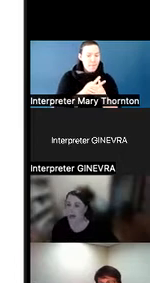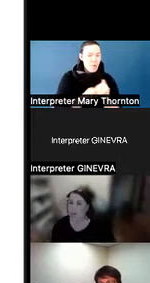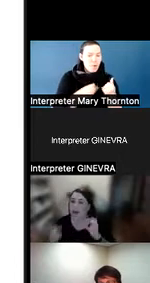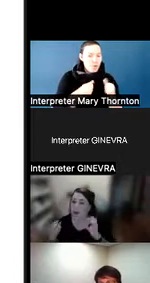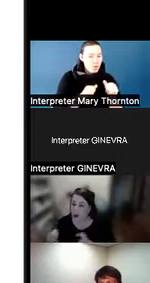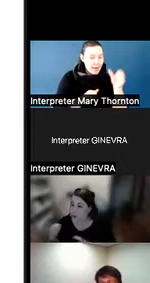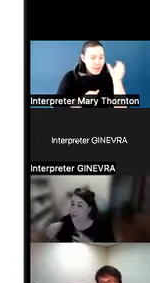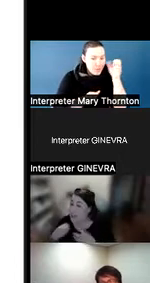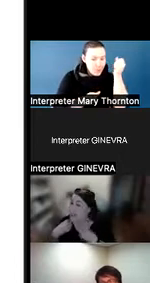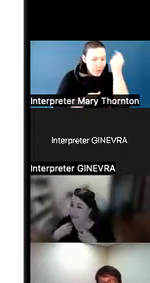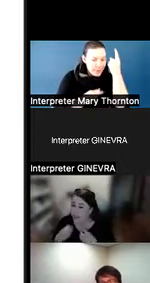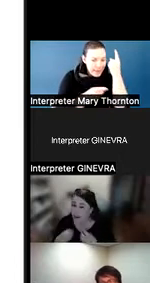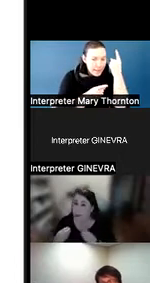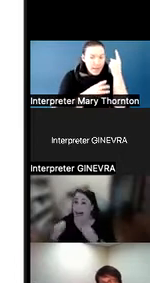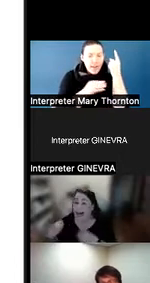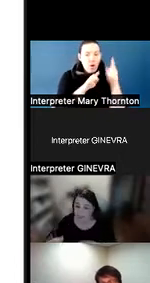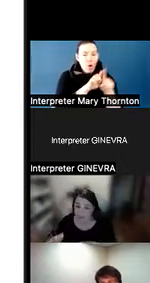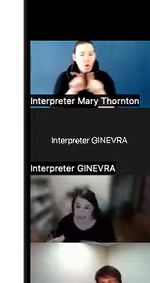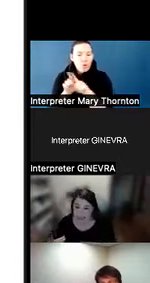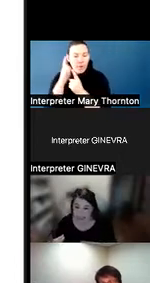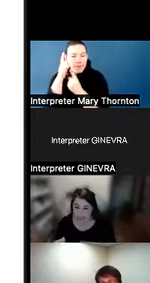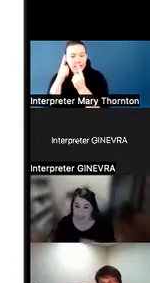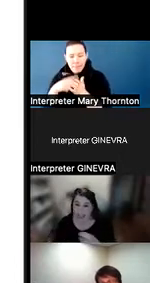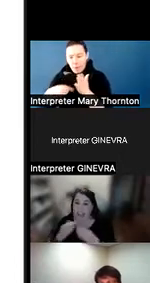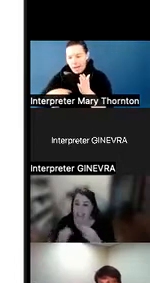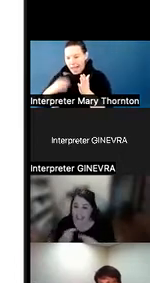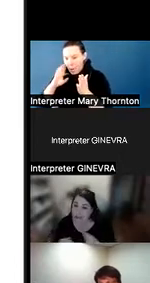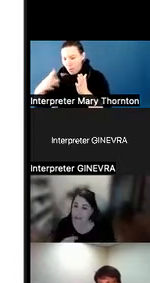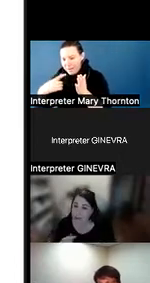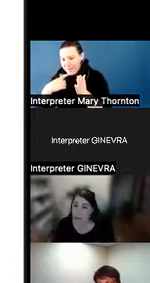but I'm also really thinking about what I'm going to say because it's taking me more